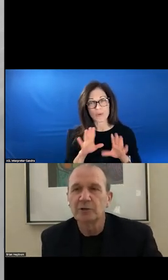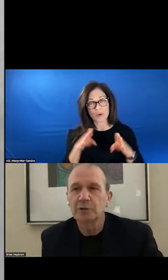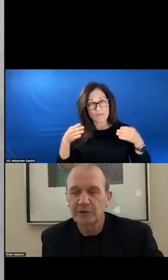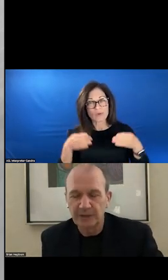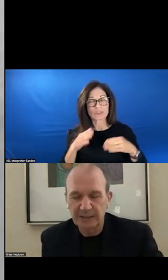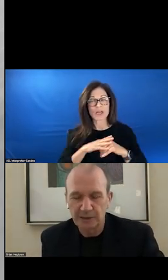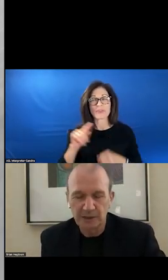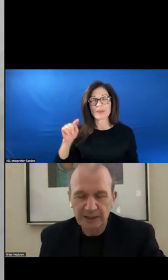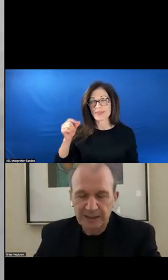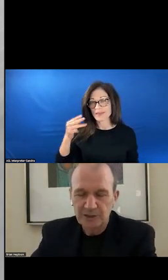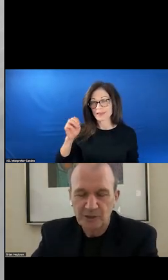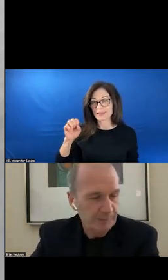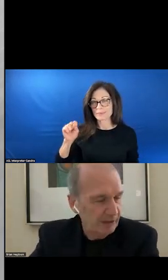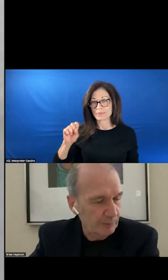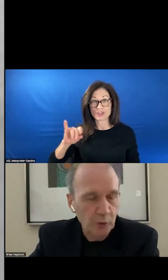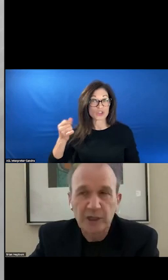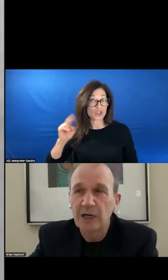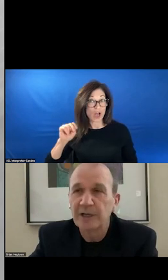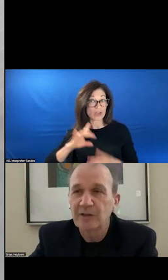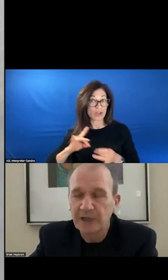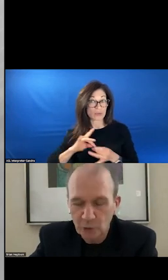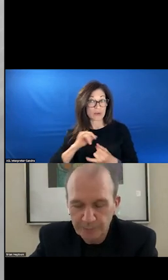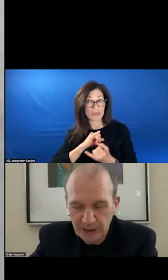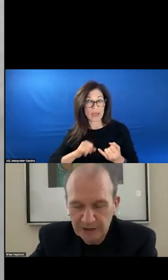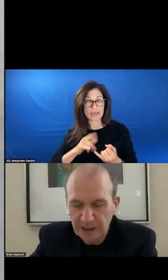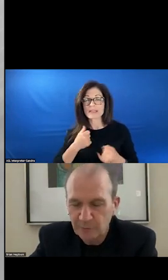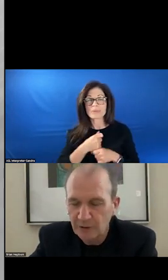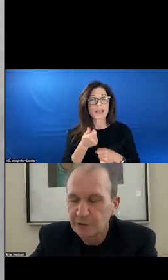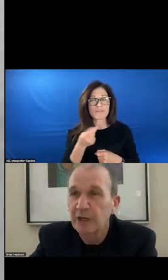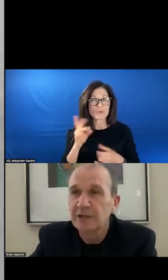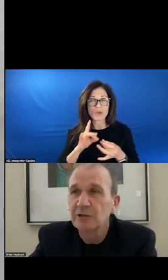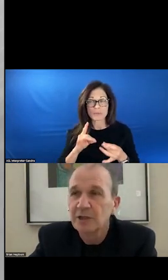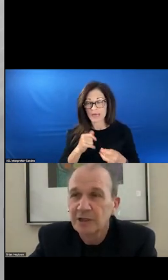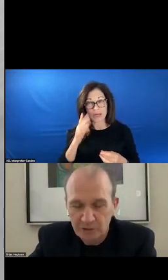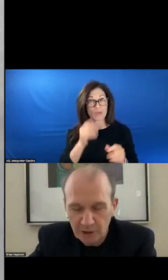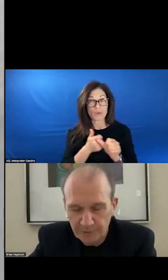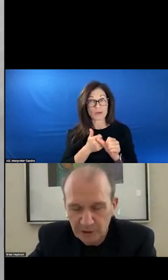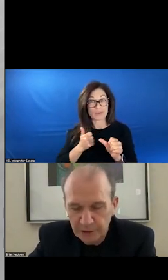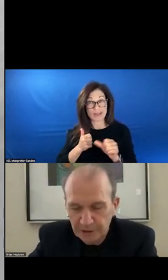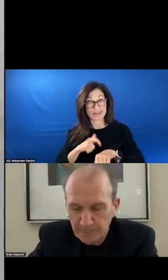ABOUT CLOSE TO THE END AND MAKE QUICK COMMENTS. I KNOW WE ARE BEHIND TIME SO I WILL TALK QUICKLY.